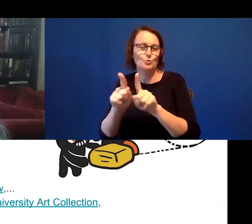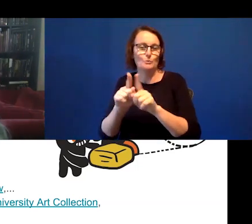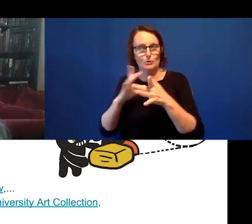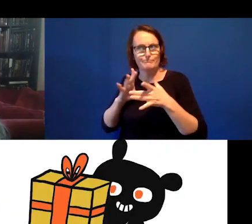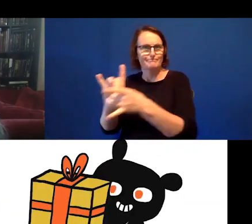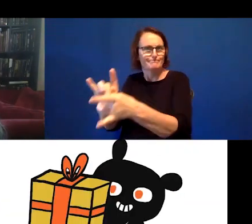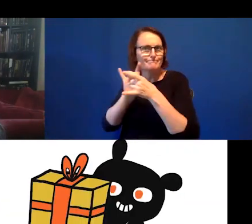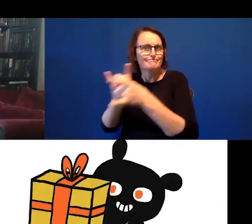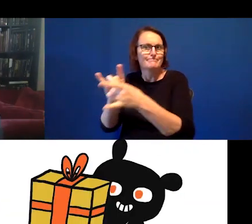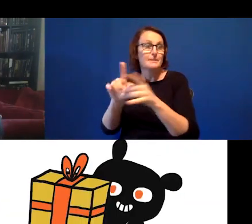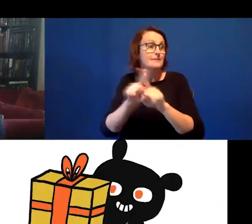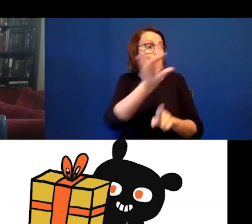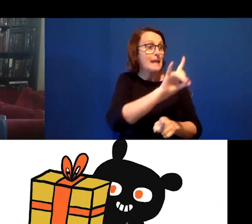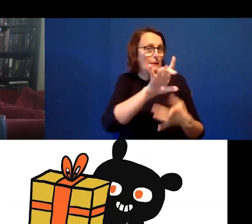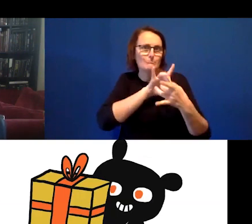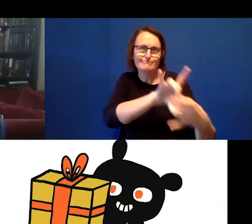OK. So, another